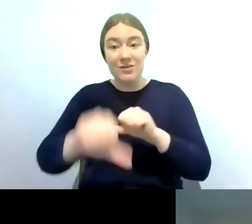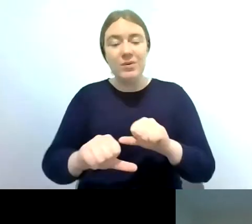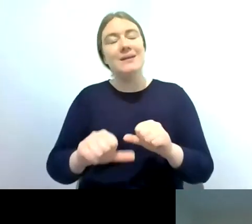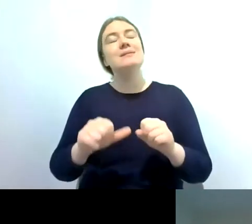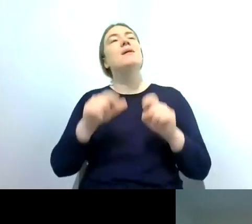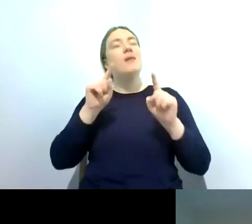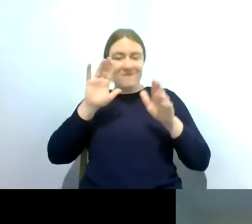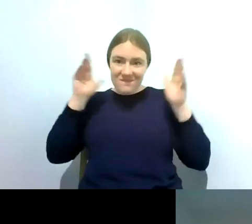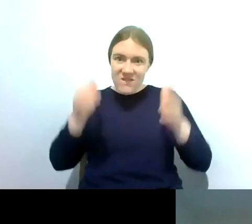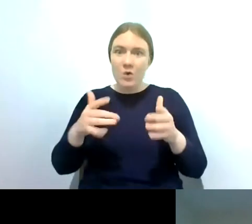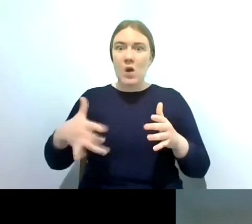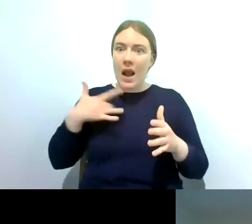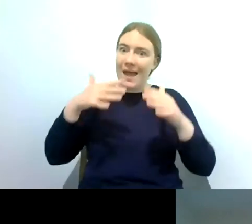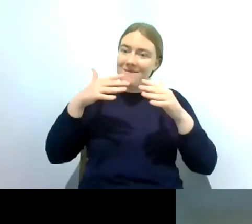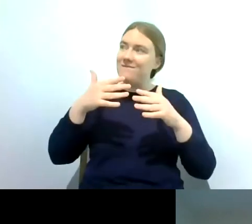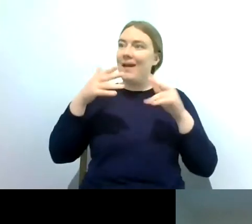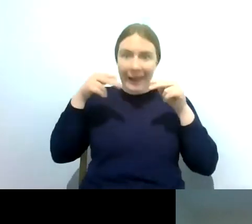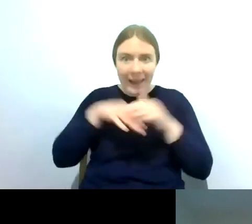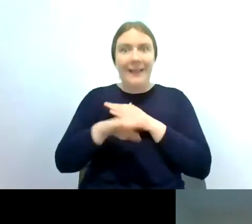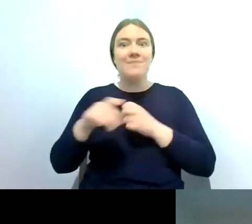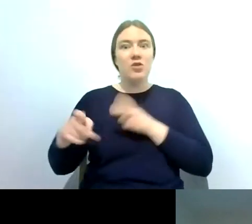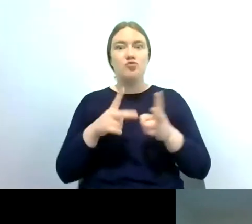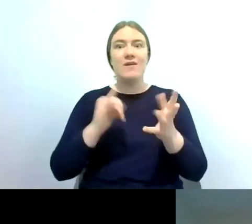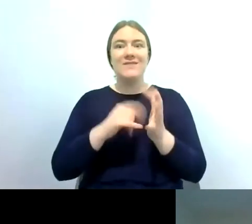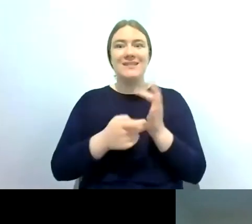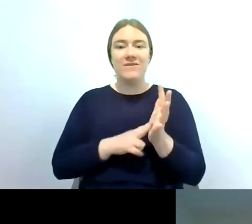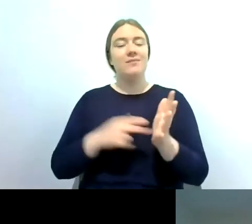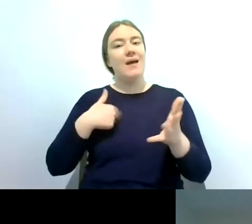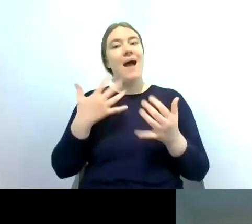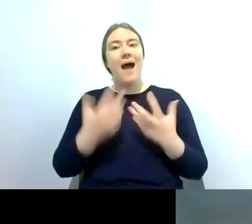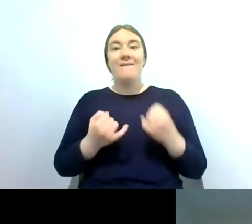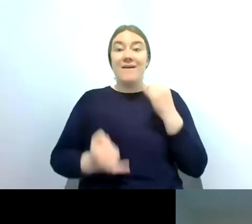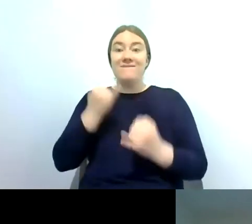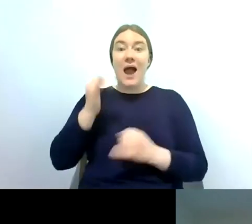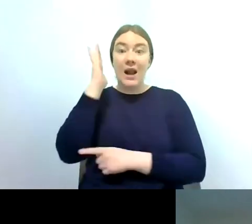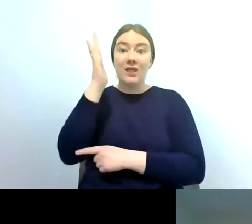so um we do have one final talk as i mentioned next week which rachel will be delivering again